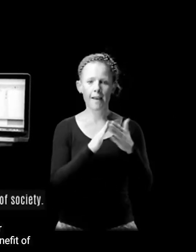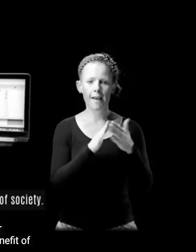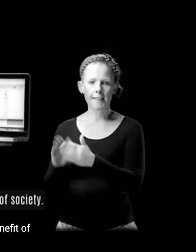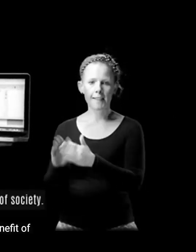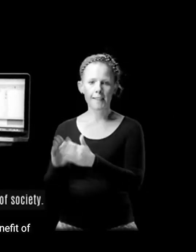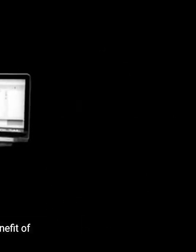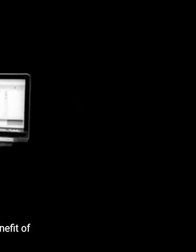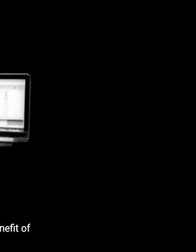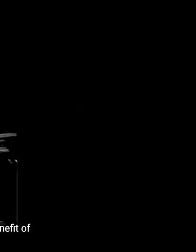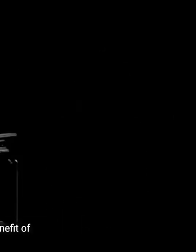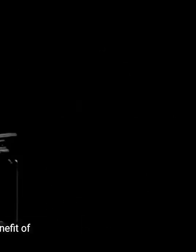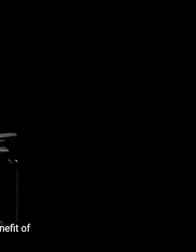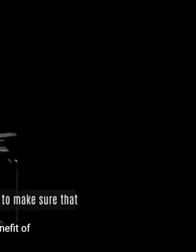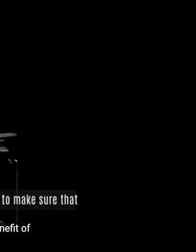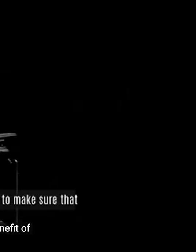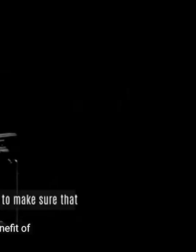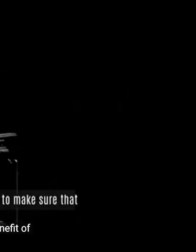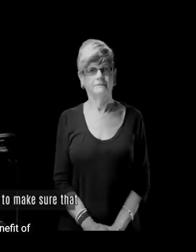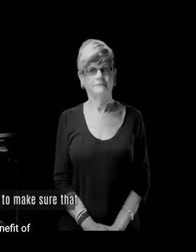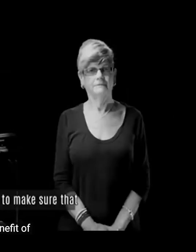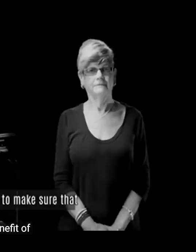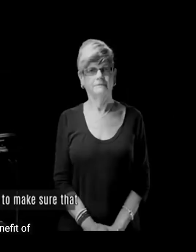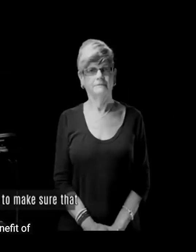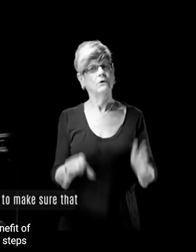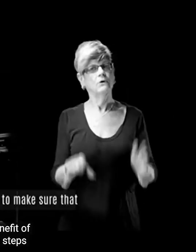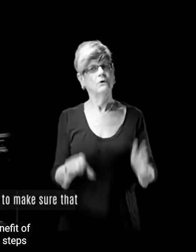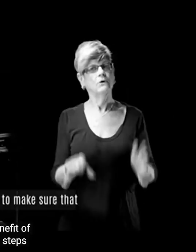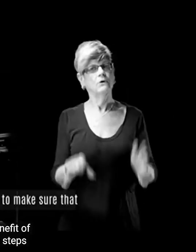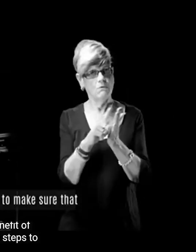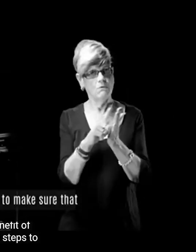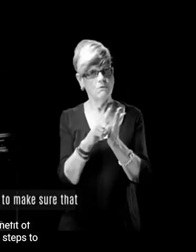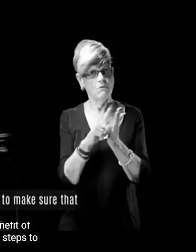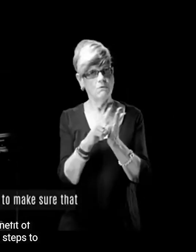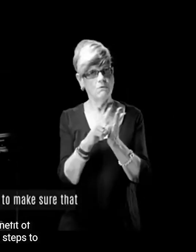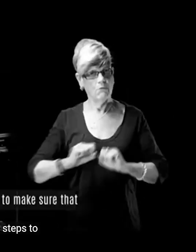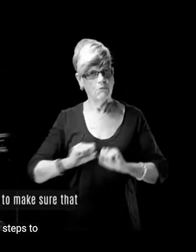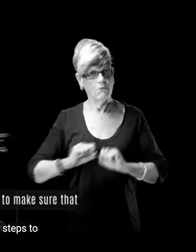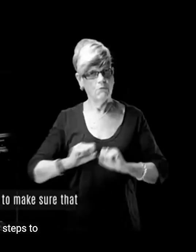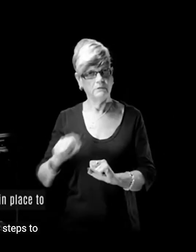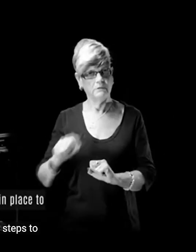Countries are to take steps to make sure that copyright laws are in